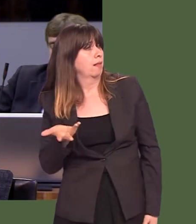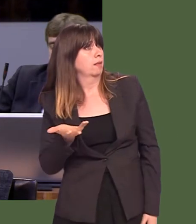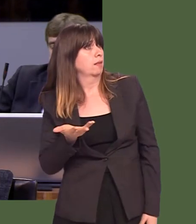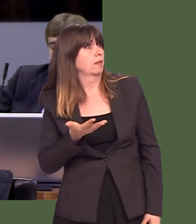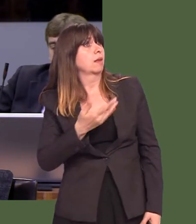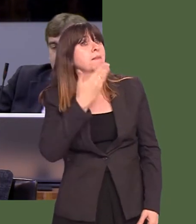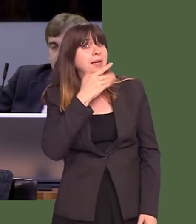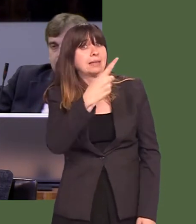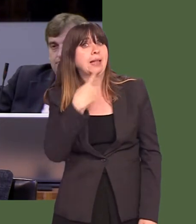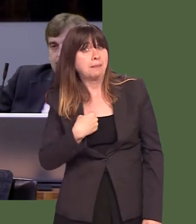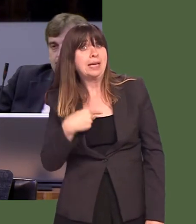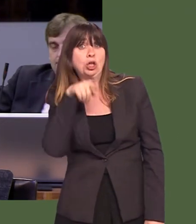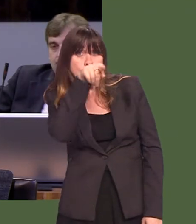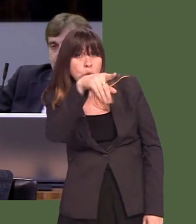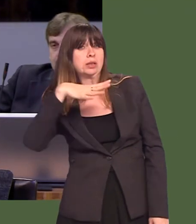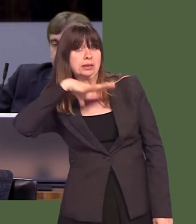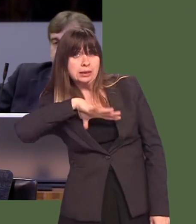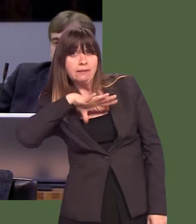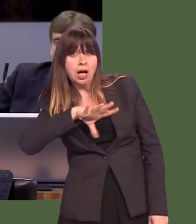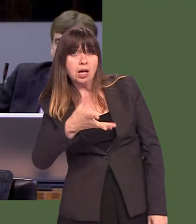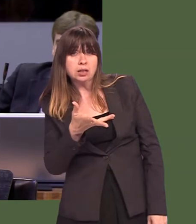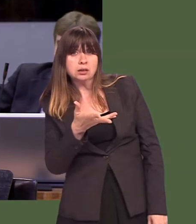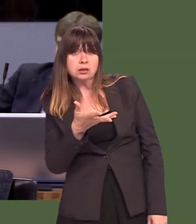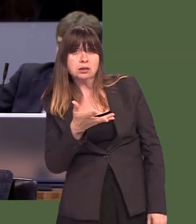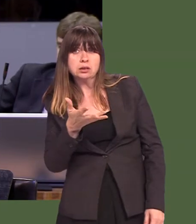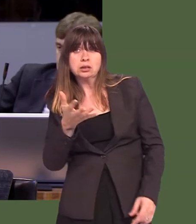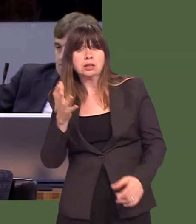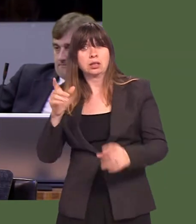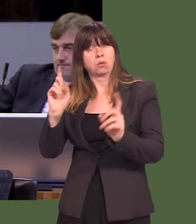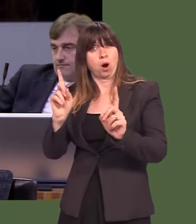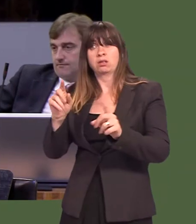Davies: But, also, I would ask you to confirm that you are satisfied with the level of bed